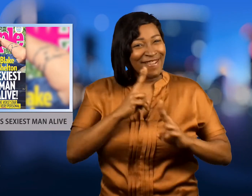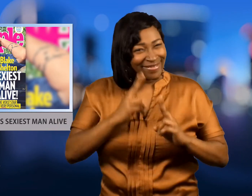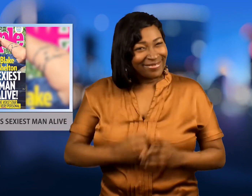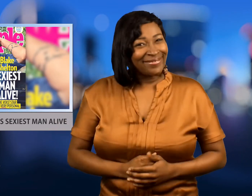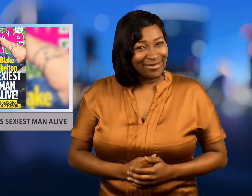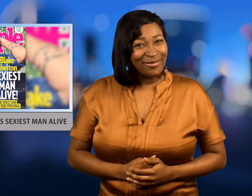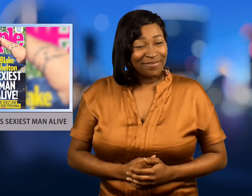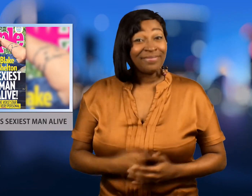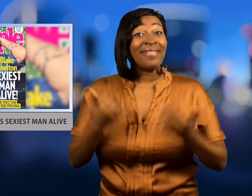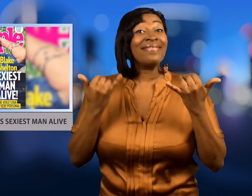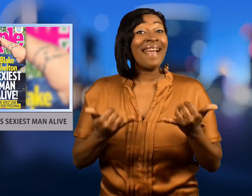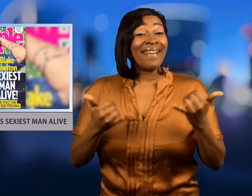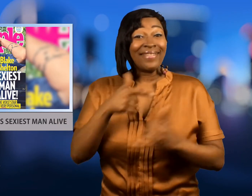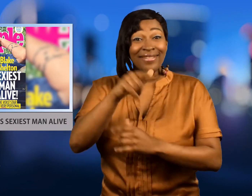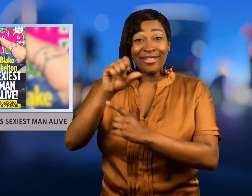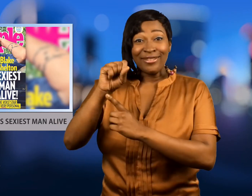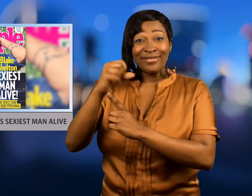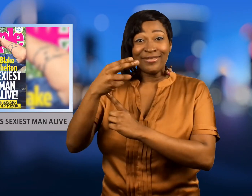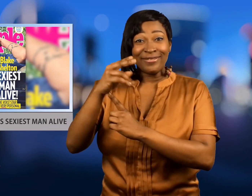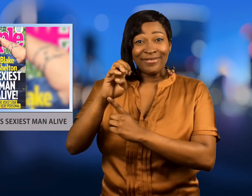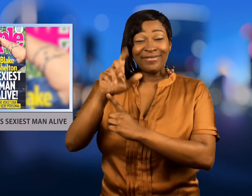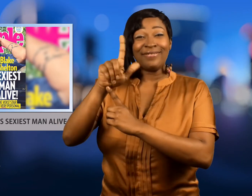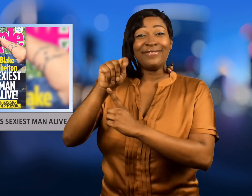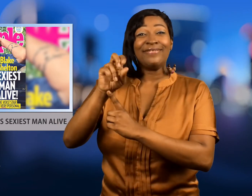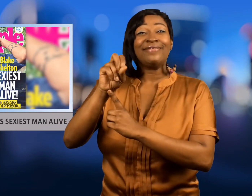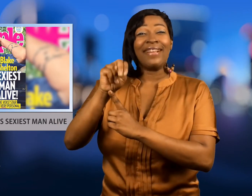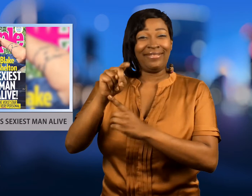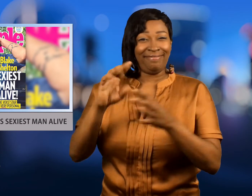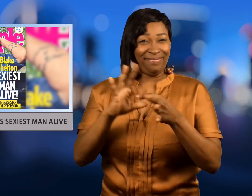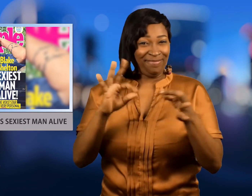Now Shelton says he'll be able